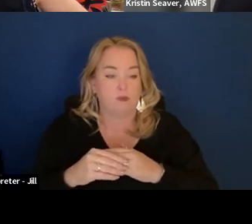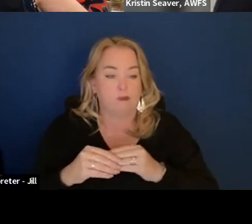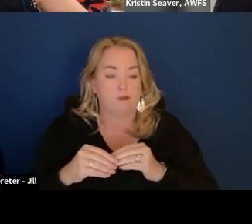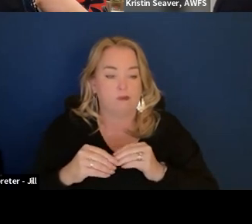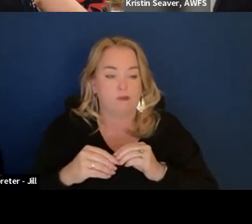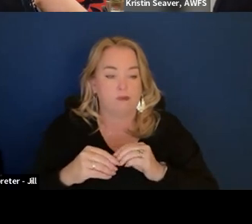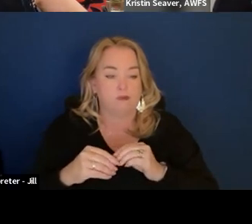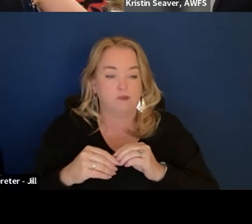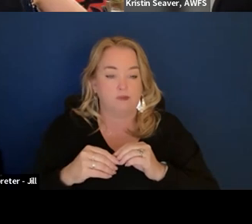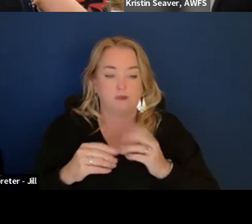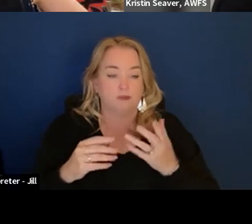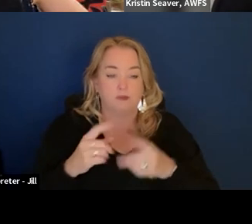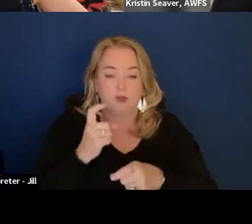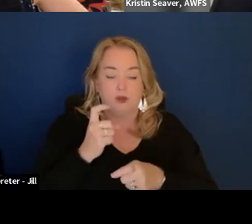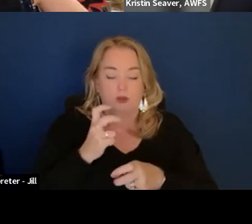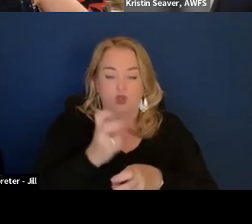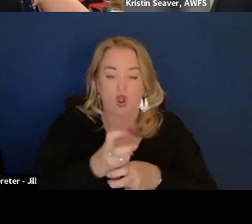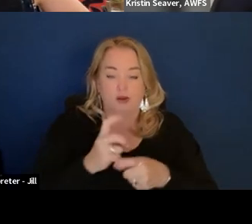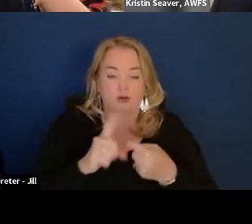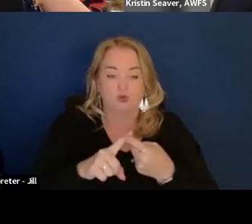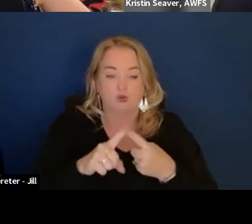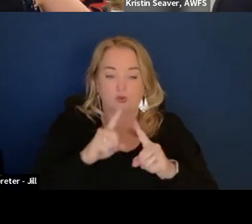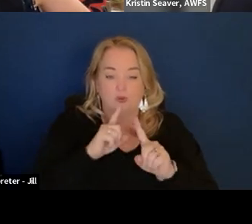It is so hard to unmute. Thank you.